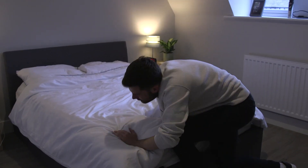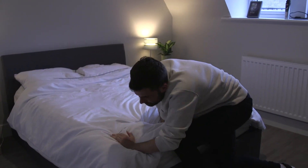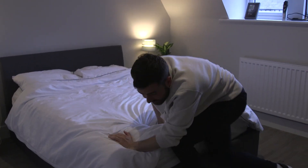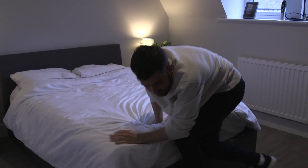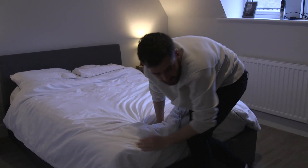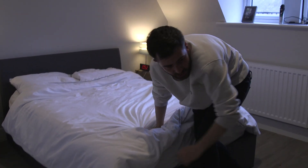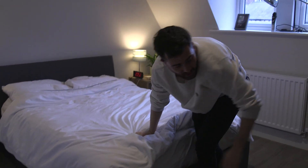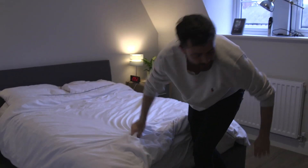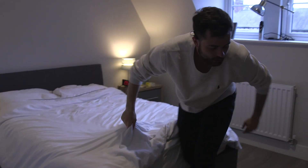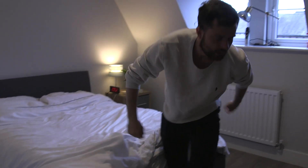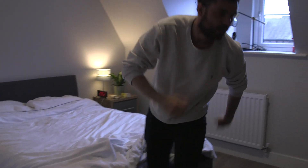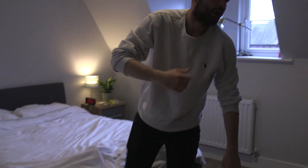Finally